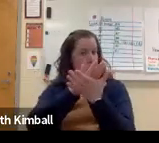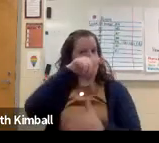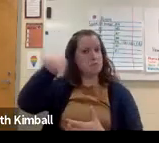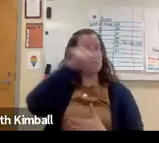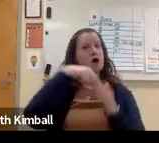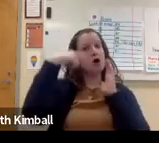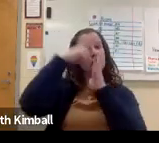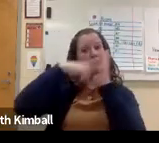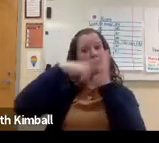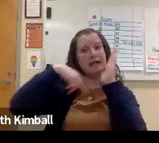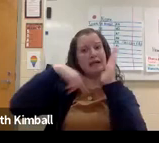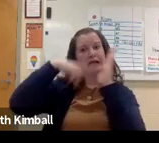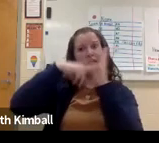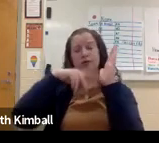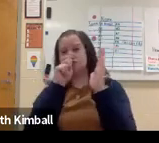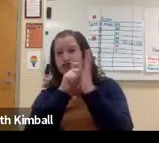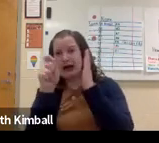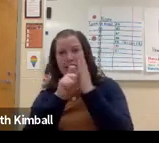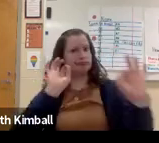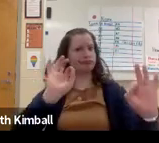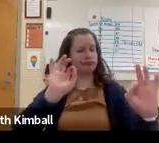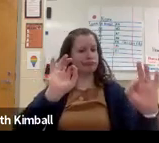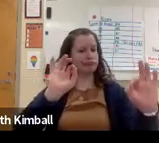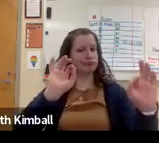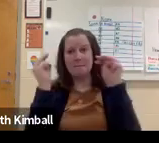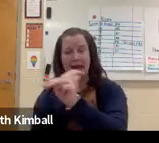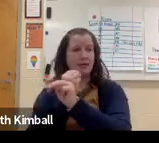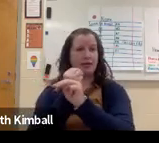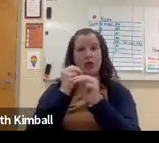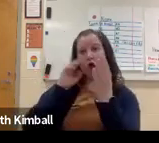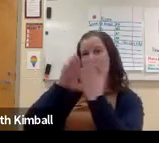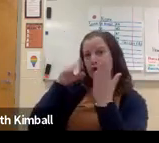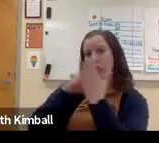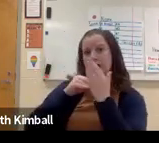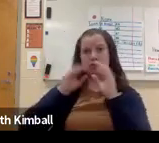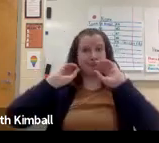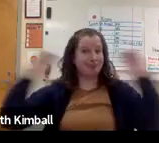Another class that I had was a middle school group of students who were at grade level